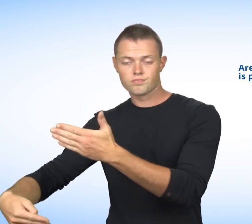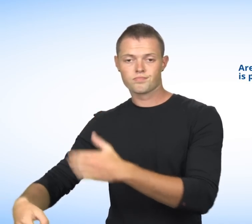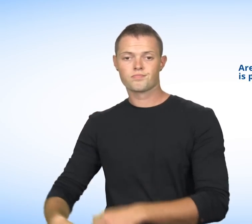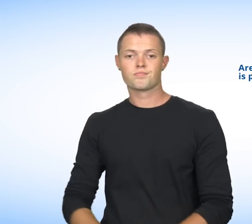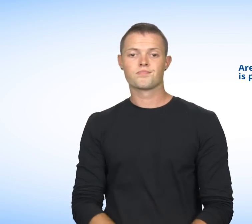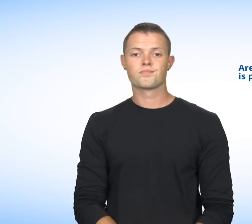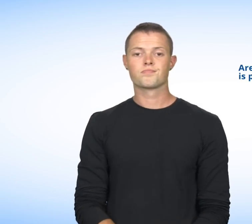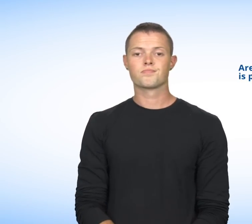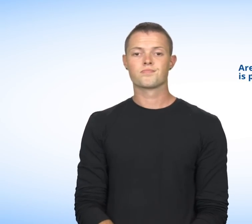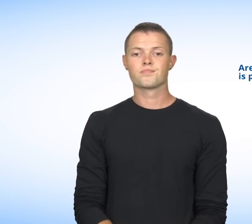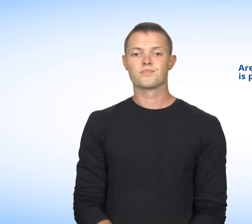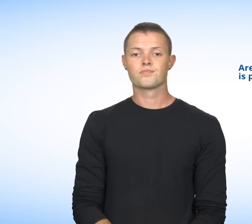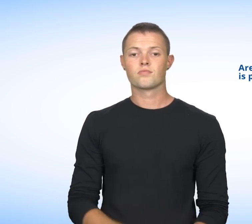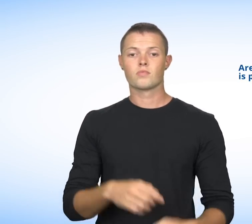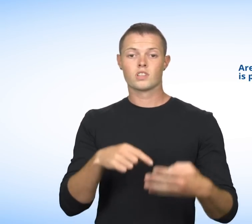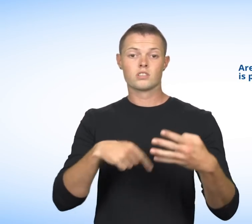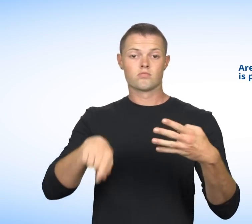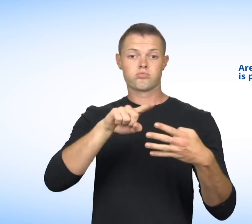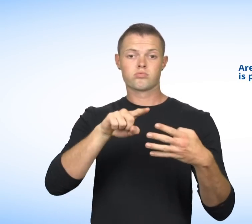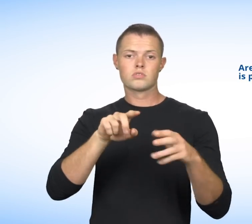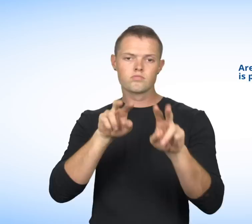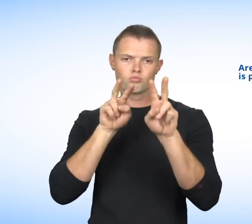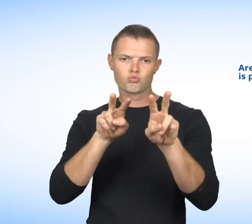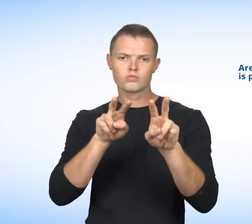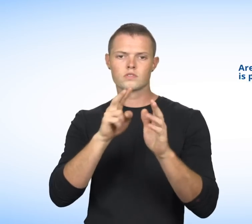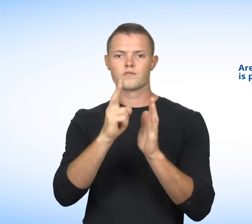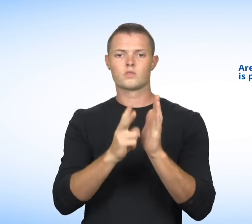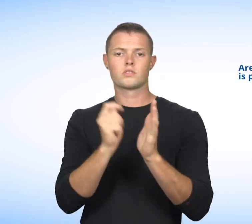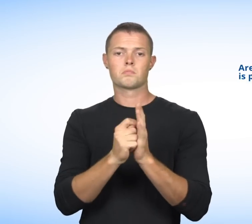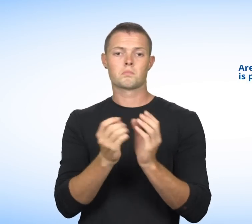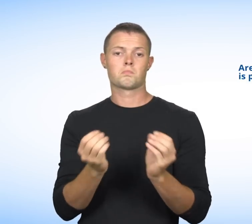contracts Watch our video clips on each of these